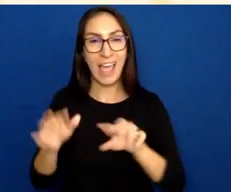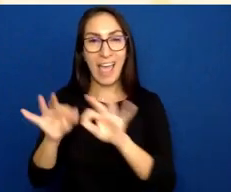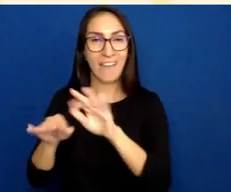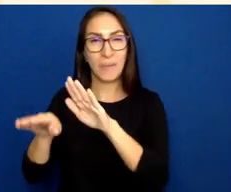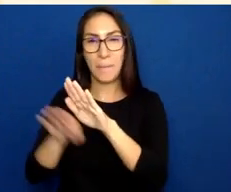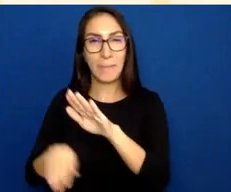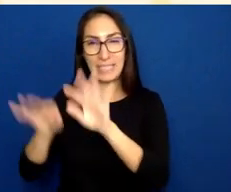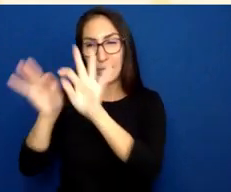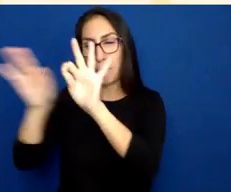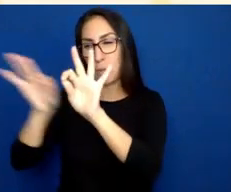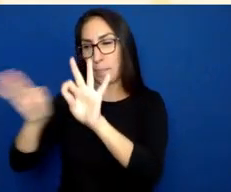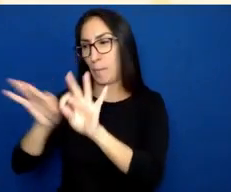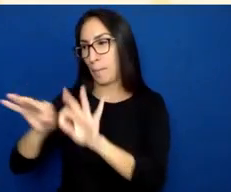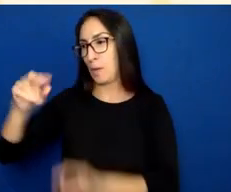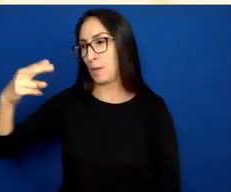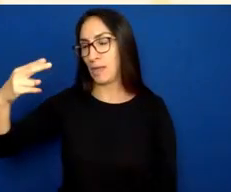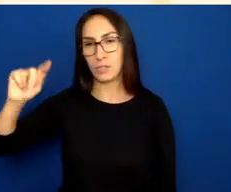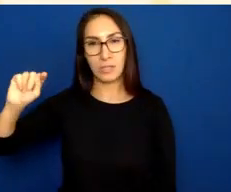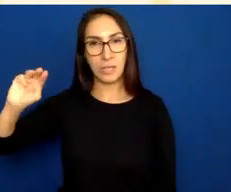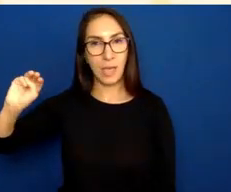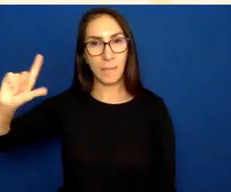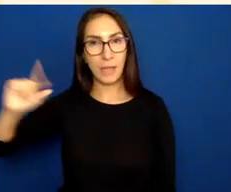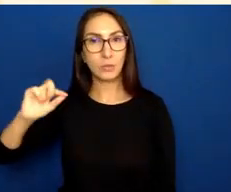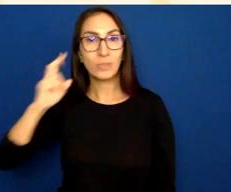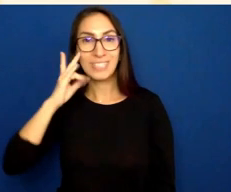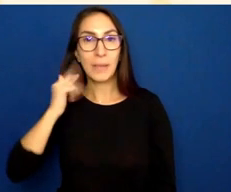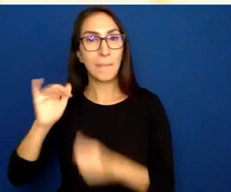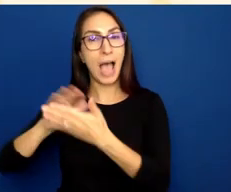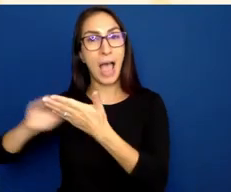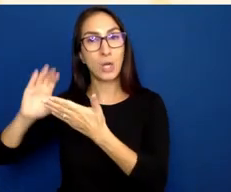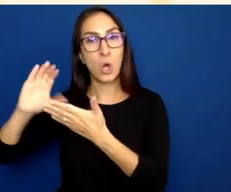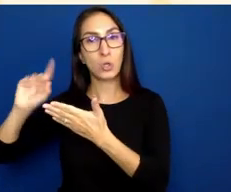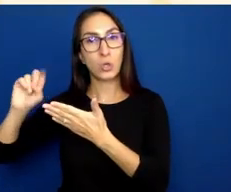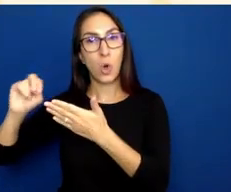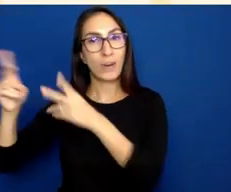You’ll see I have my code editor open with a document,